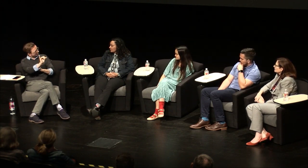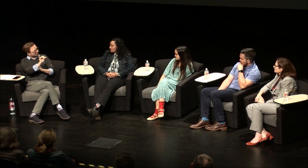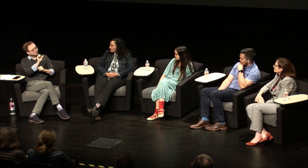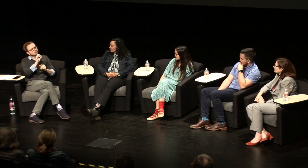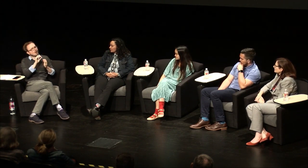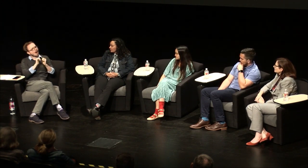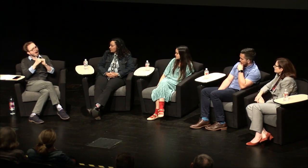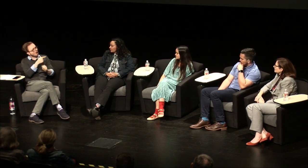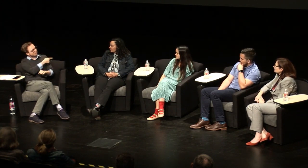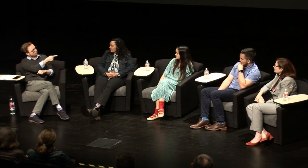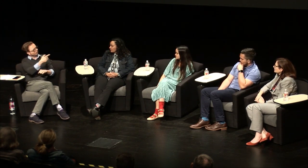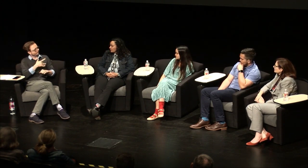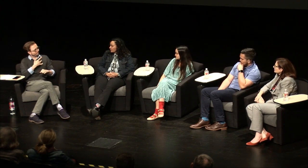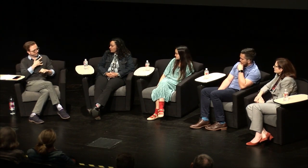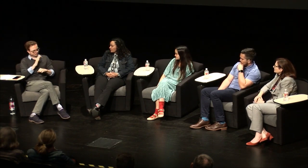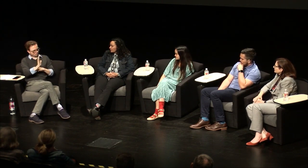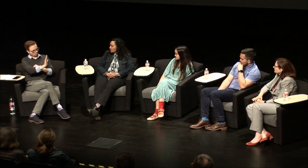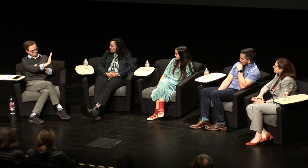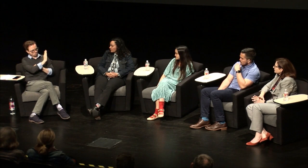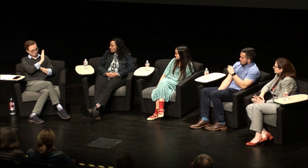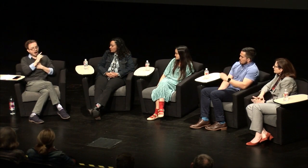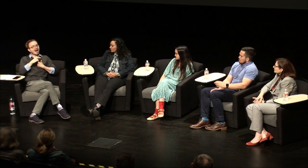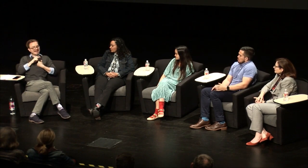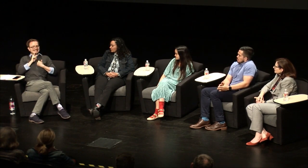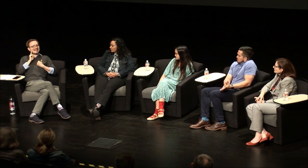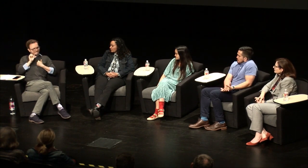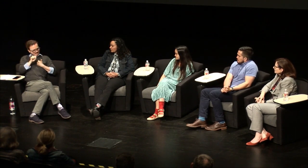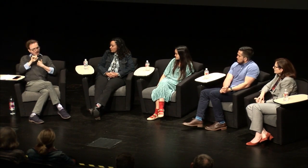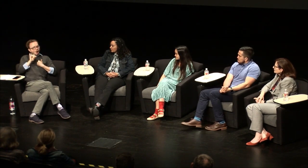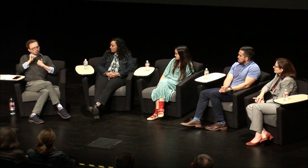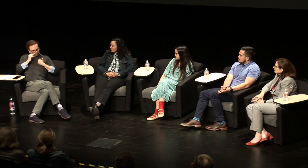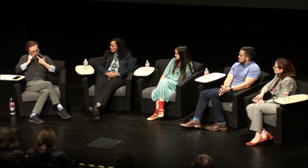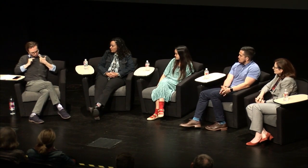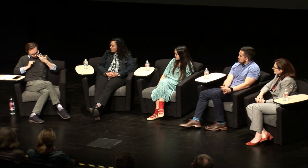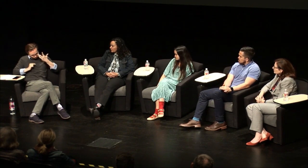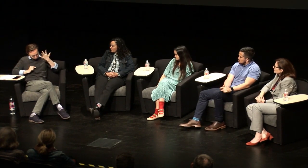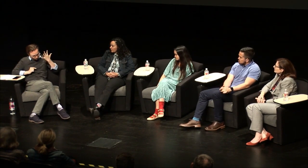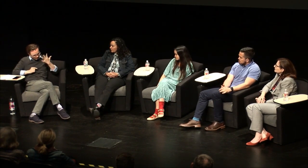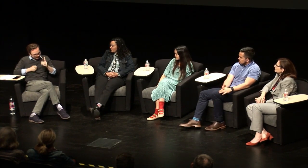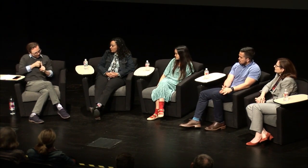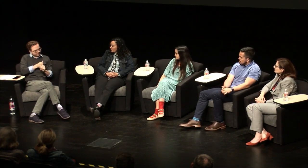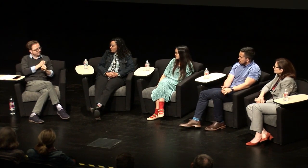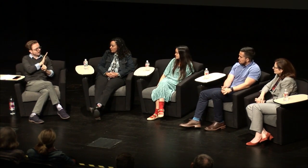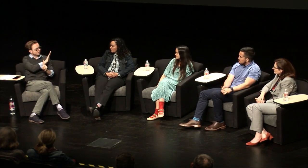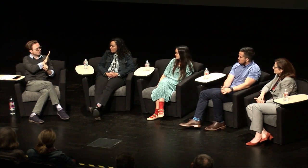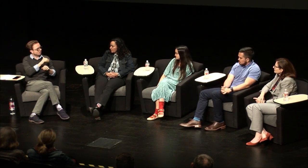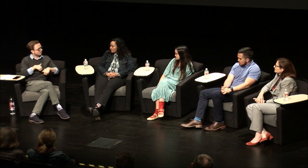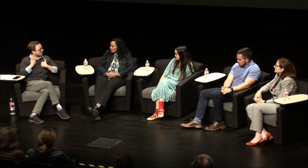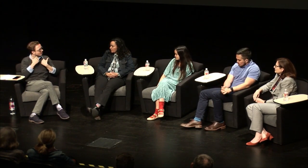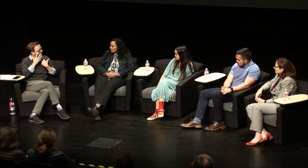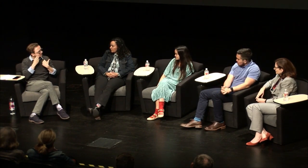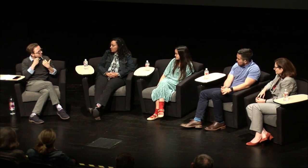and so just the idea that she you know has this culture, this Mexican culture she comes from, but then she has this Deaf culture, and so she has all these